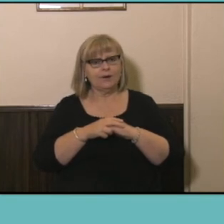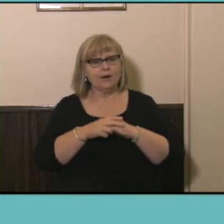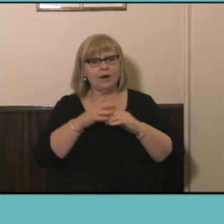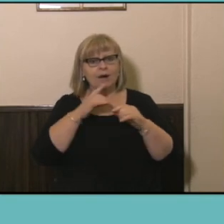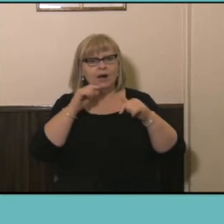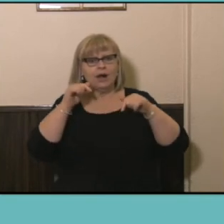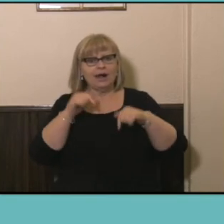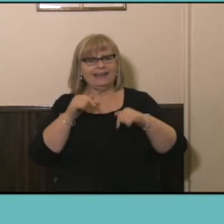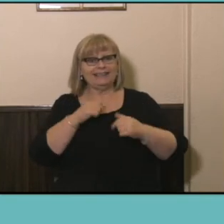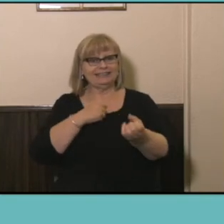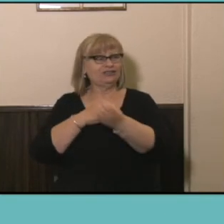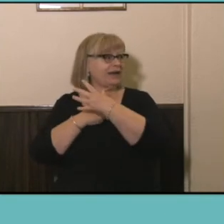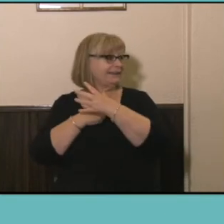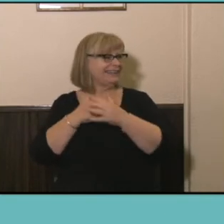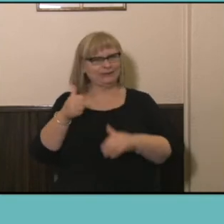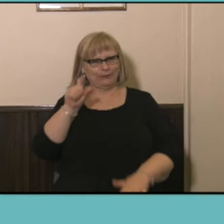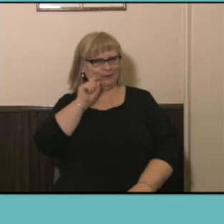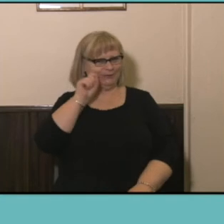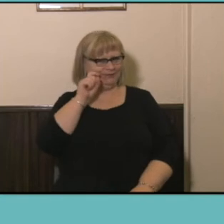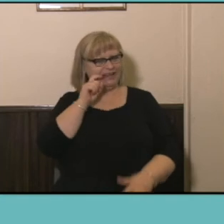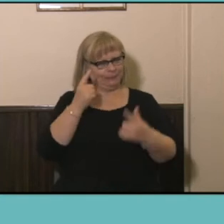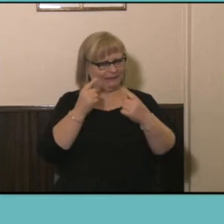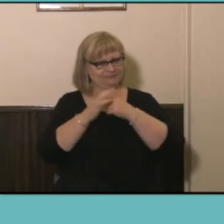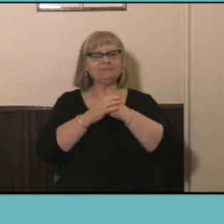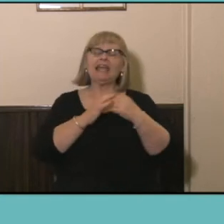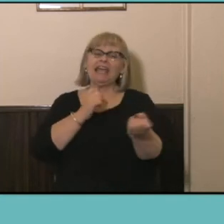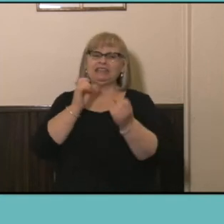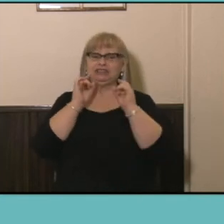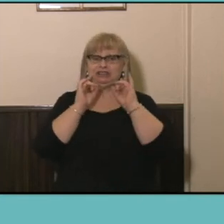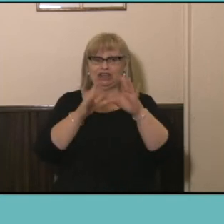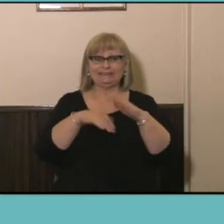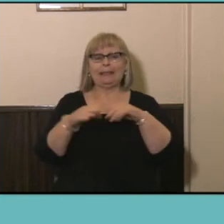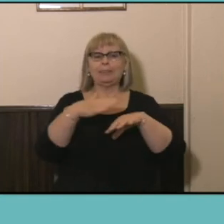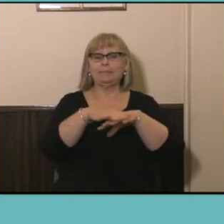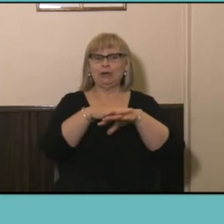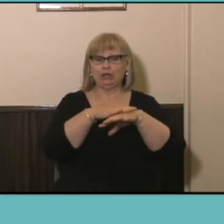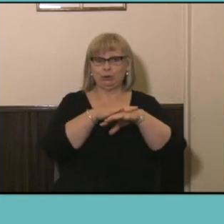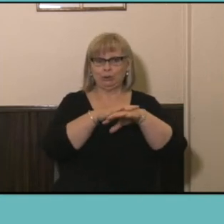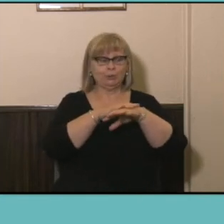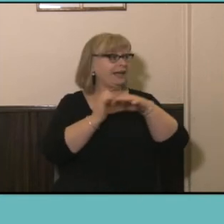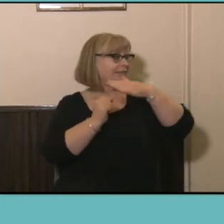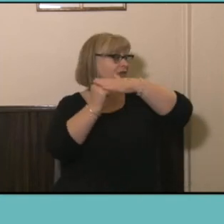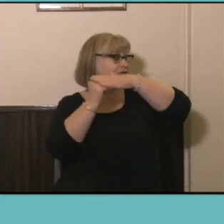is is great fun. This is showing in the blue text at the top this is the